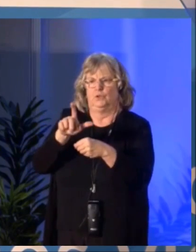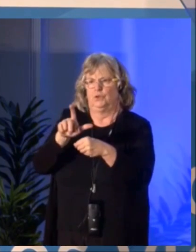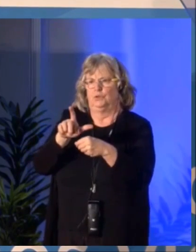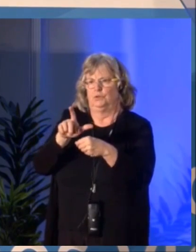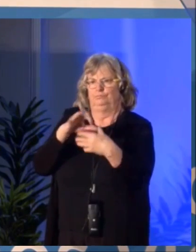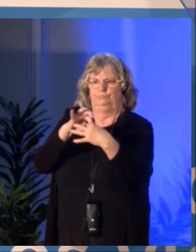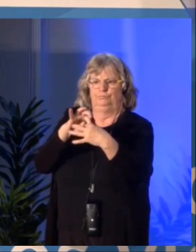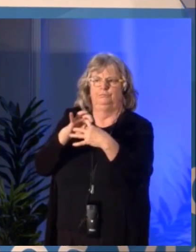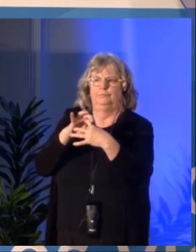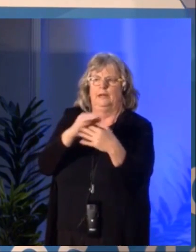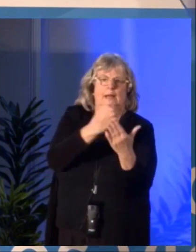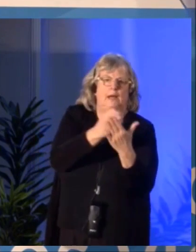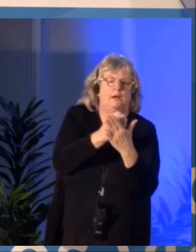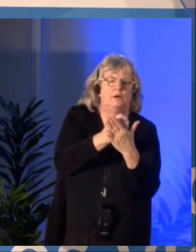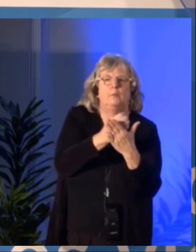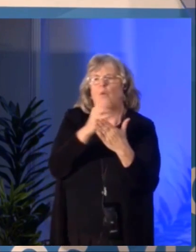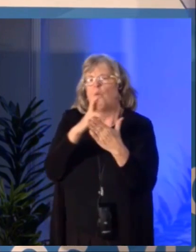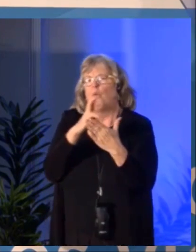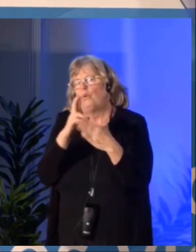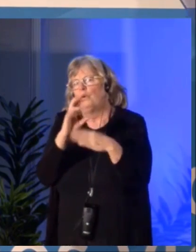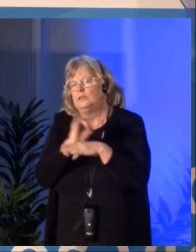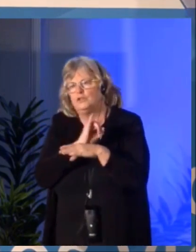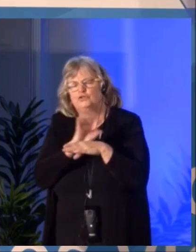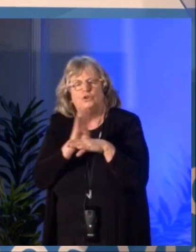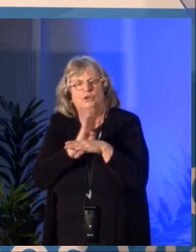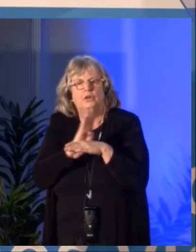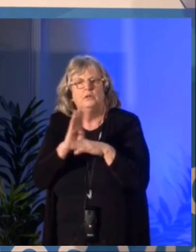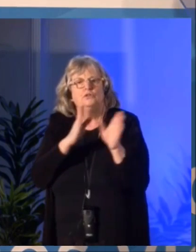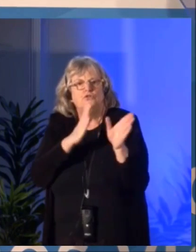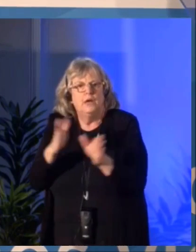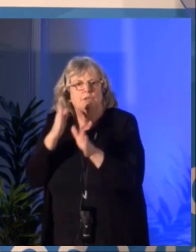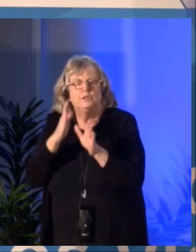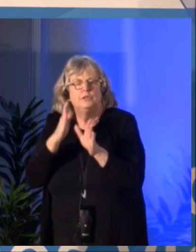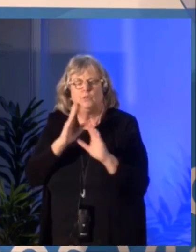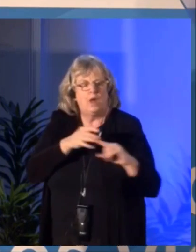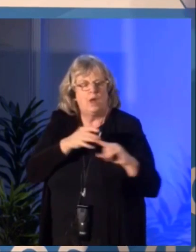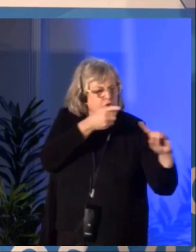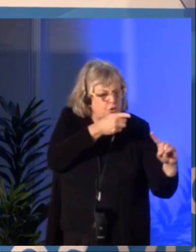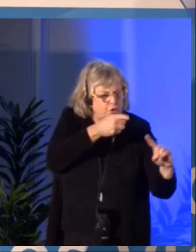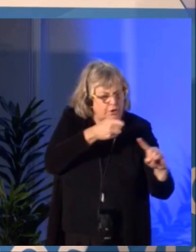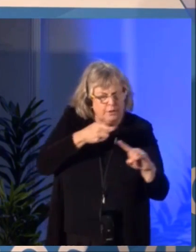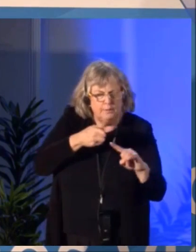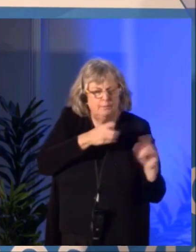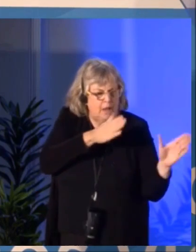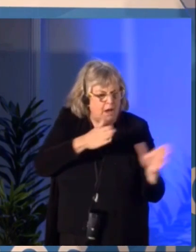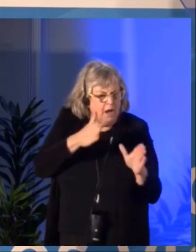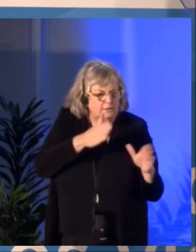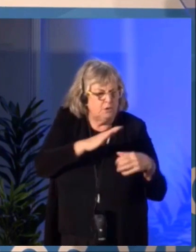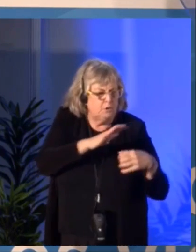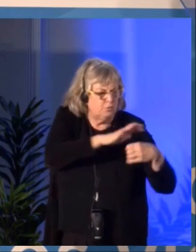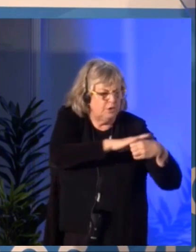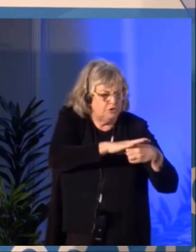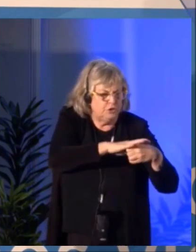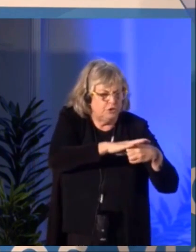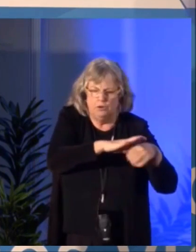As you saw earlier in the investments video, the Council plans to invest $88.5 million directly